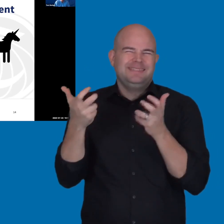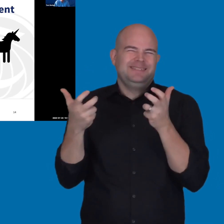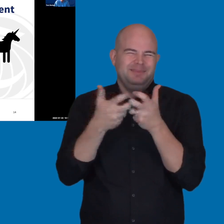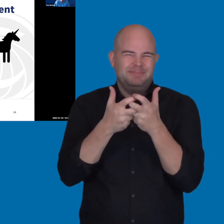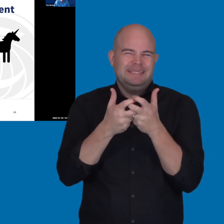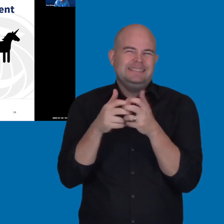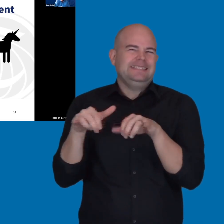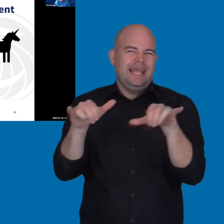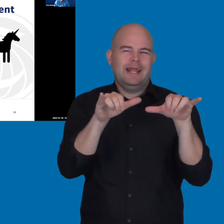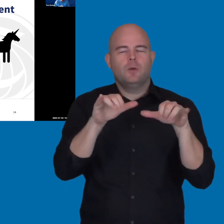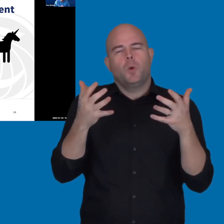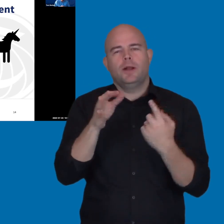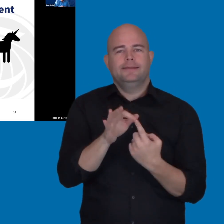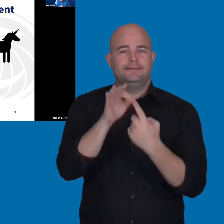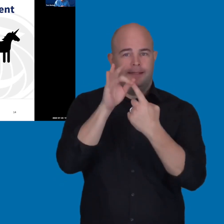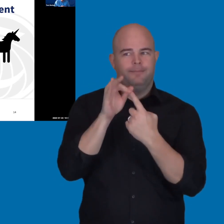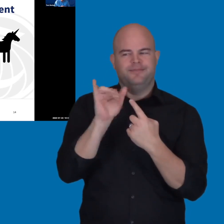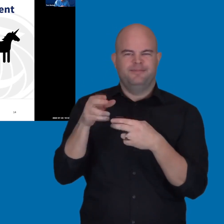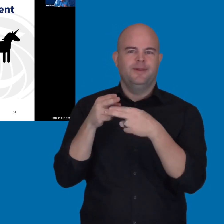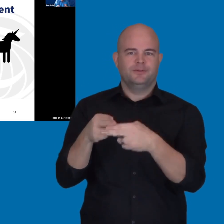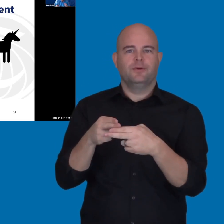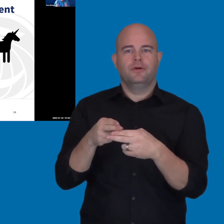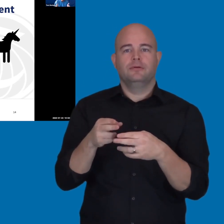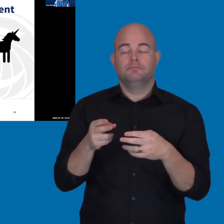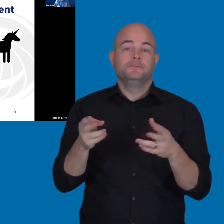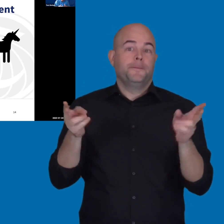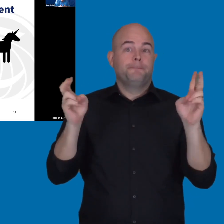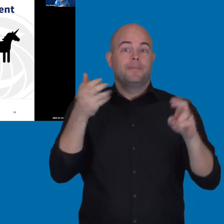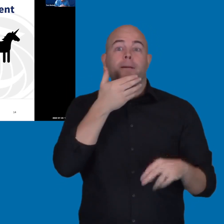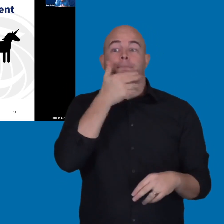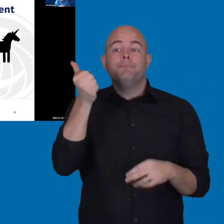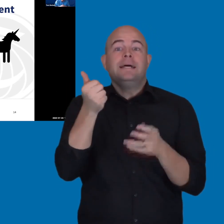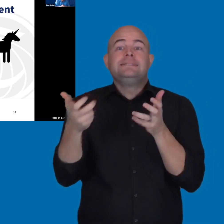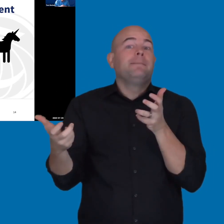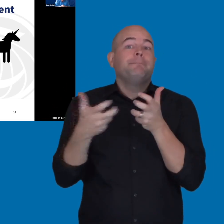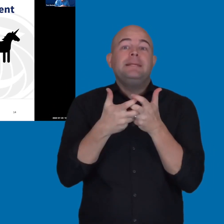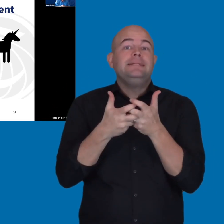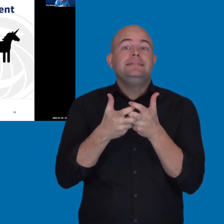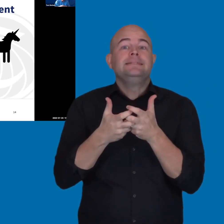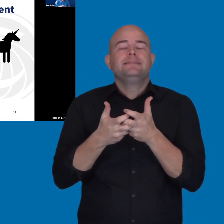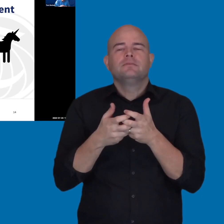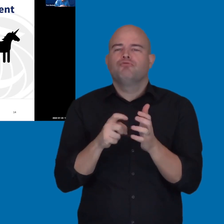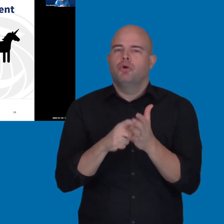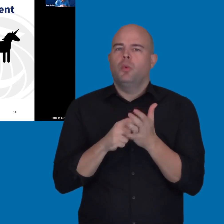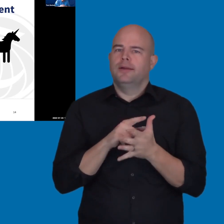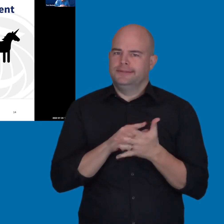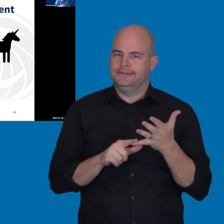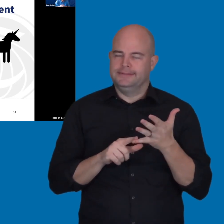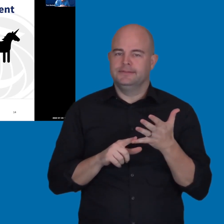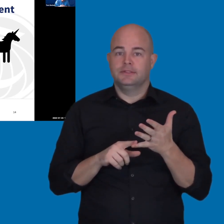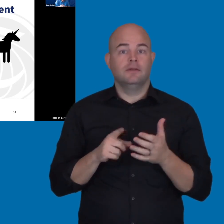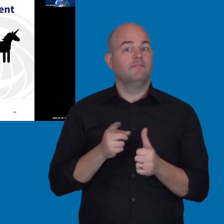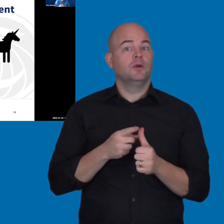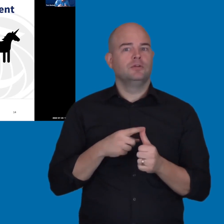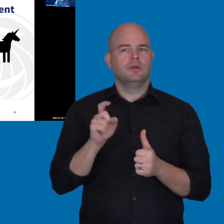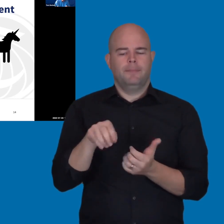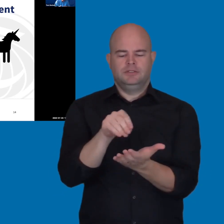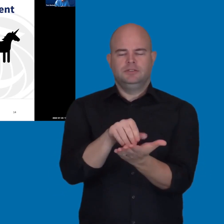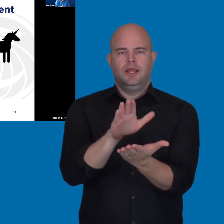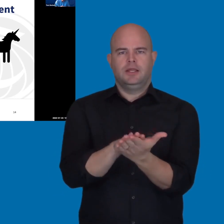So, when you're looking at best meets, it requires a few things. The first is, you need to be able to document.